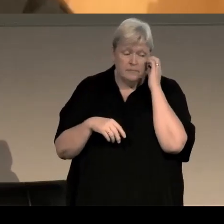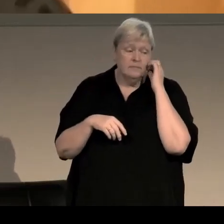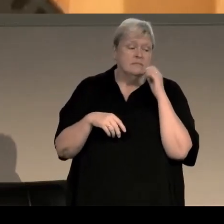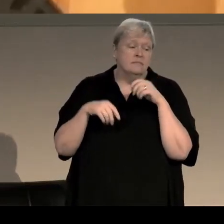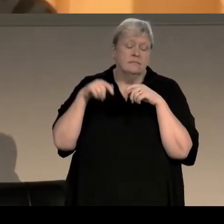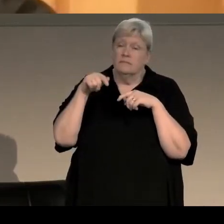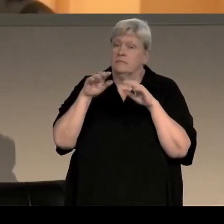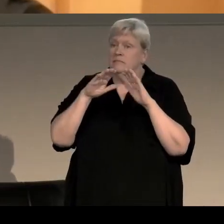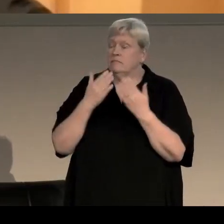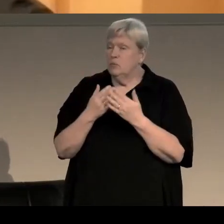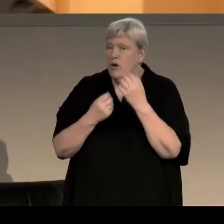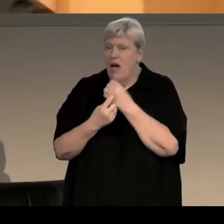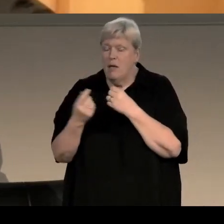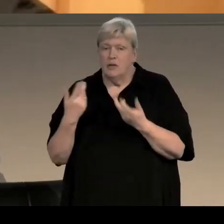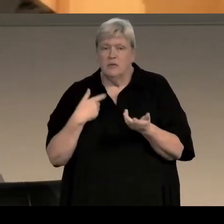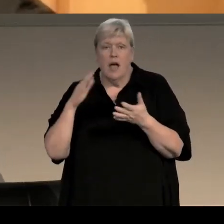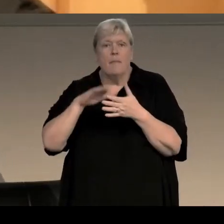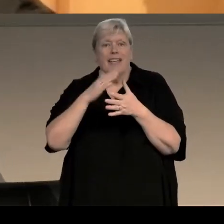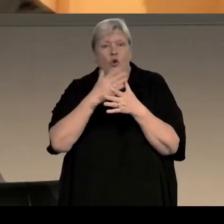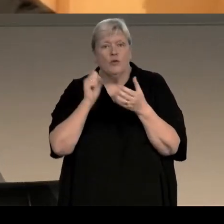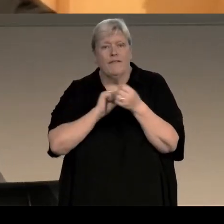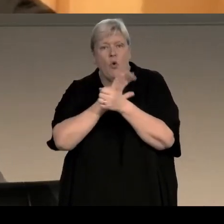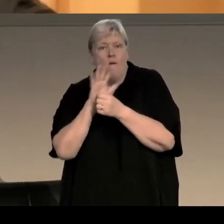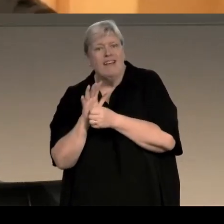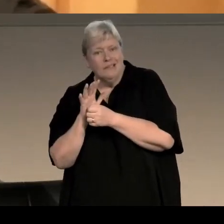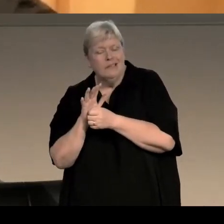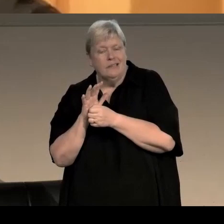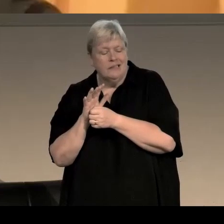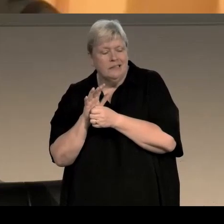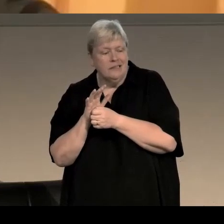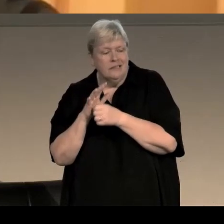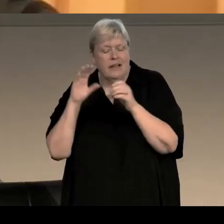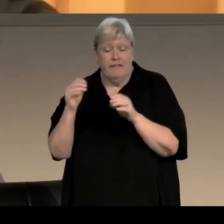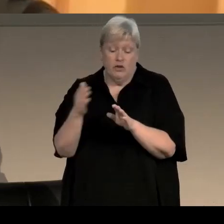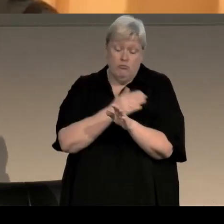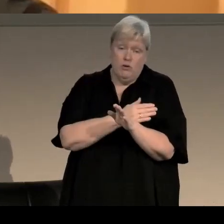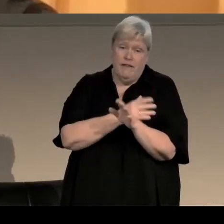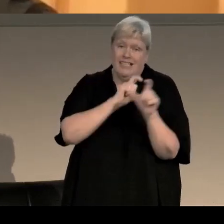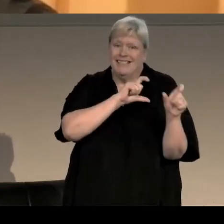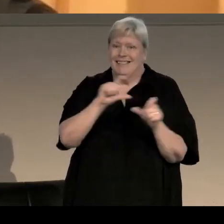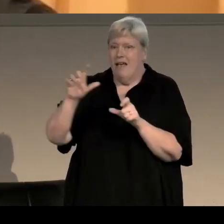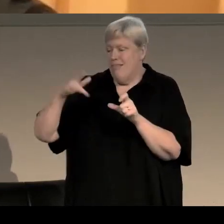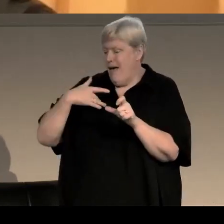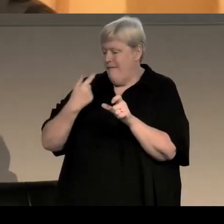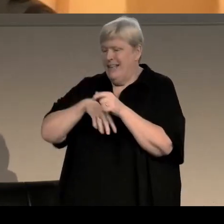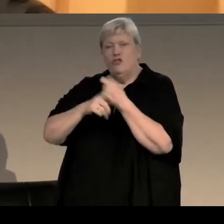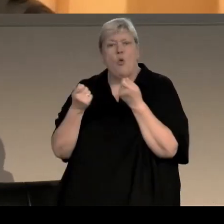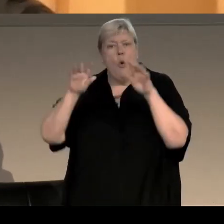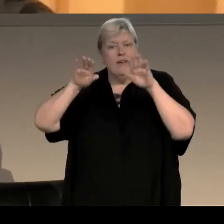This book came about because of COVID-19. I finished my previous novel, Still Life, in lockdown - first lockdown.